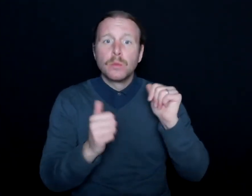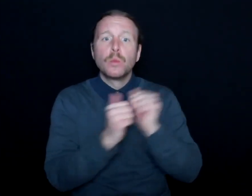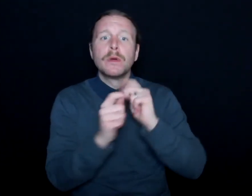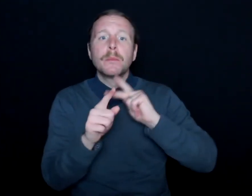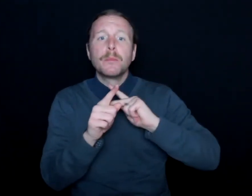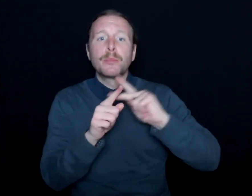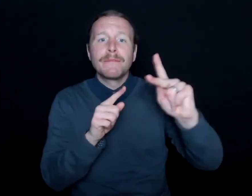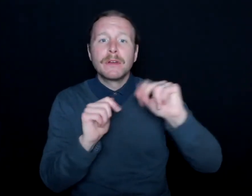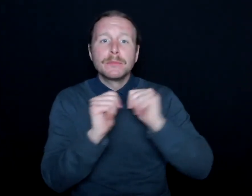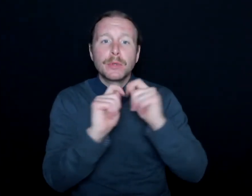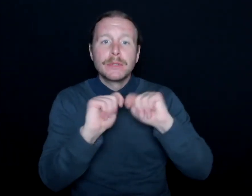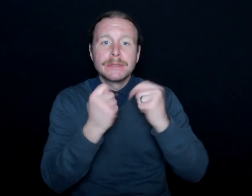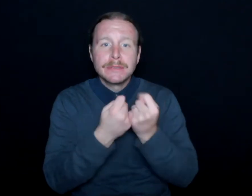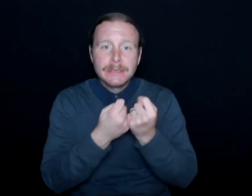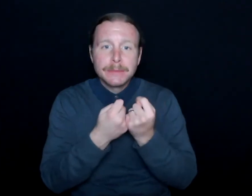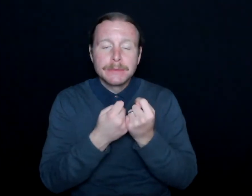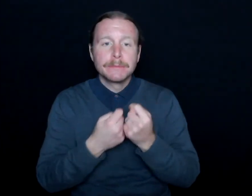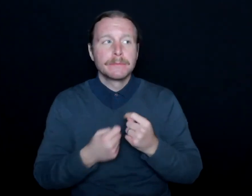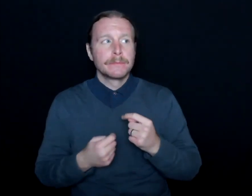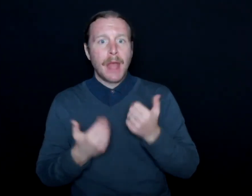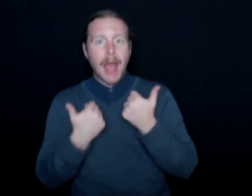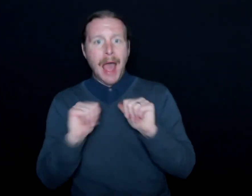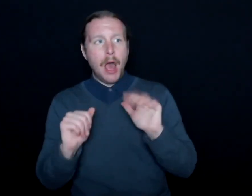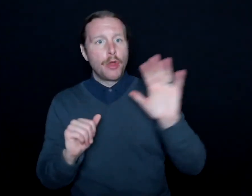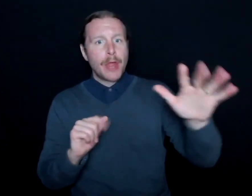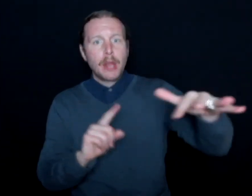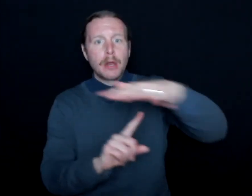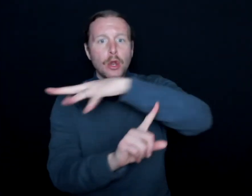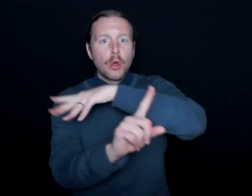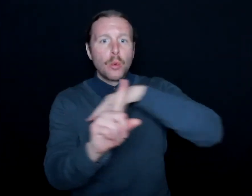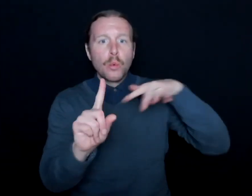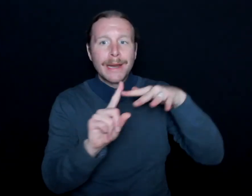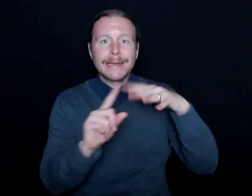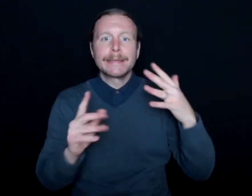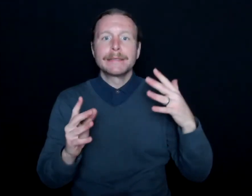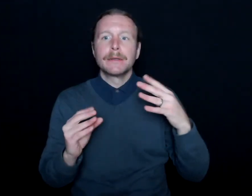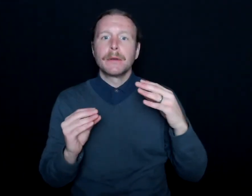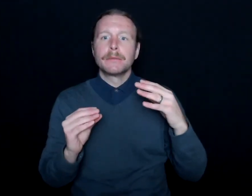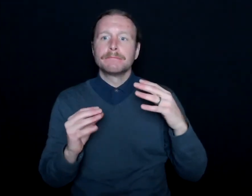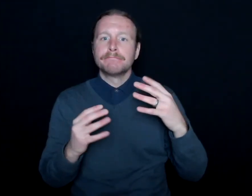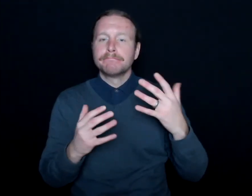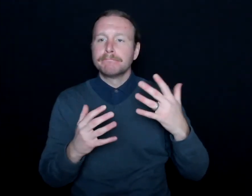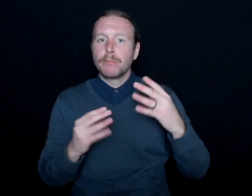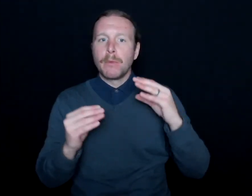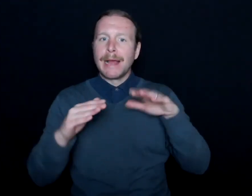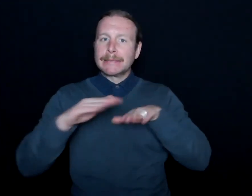one, in how to make their arena, stadium, park accessible;